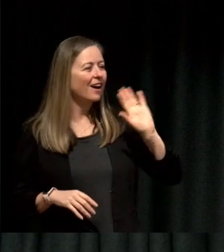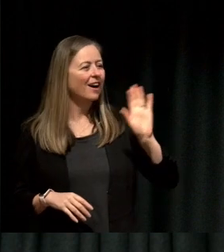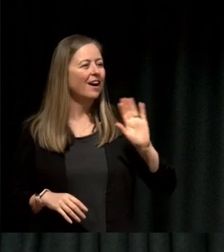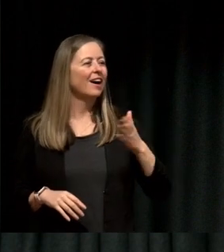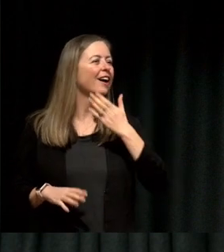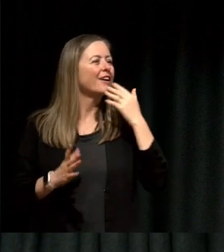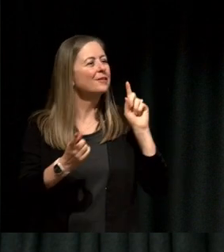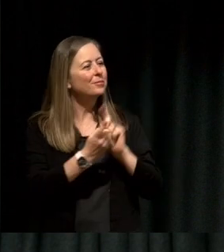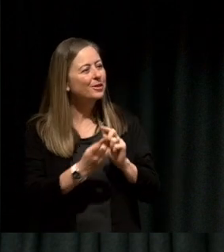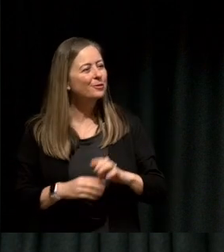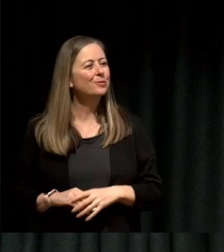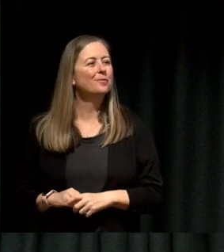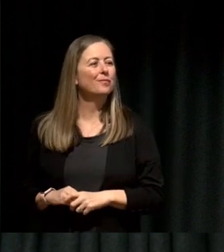meet you. So just to build on the question that he asked, how do you make your story interesting?